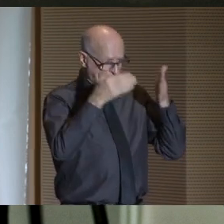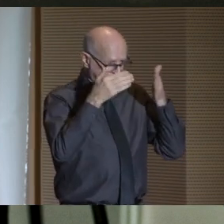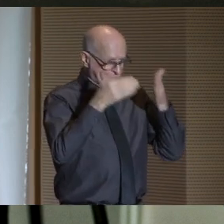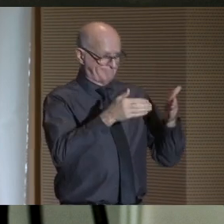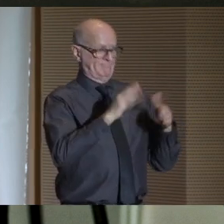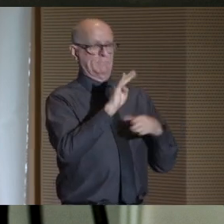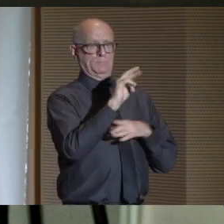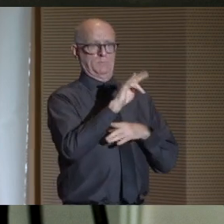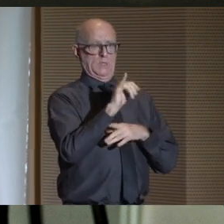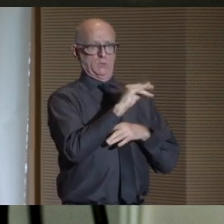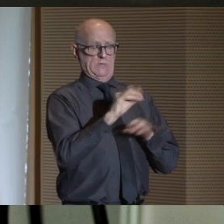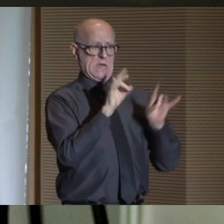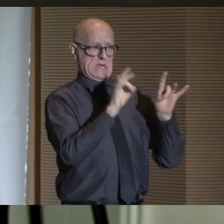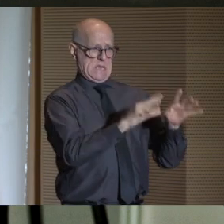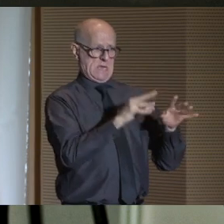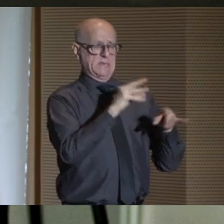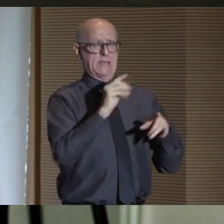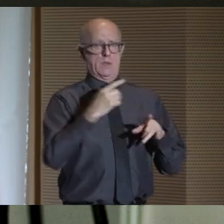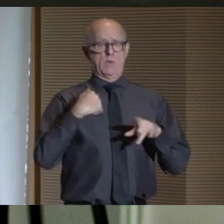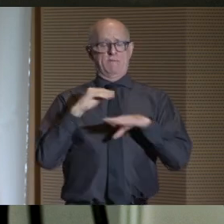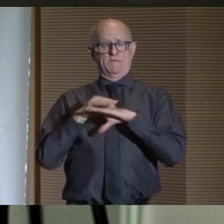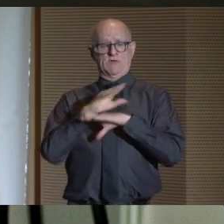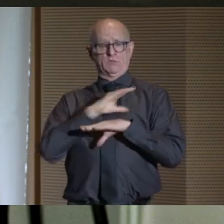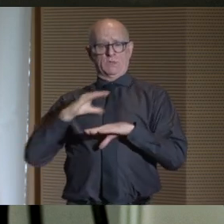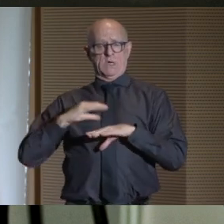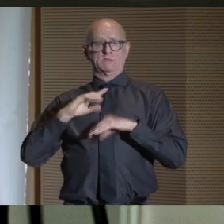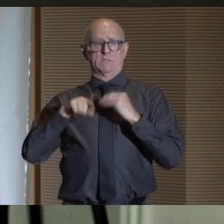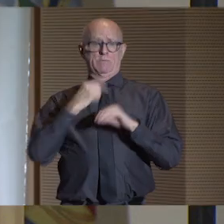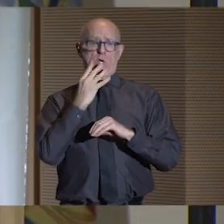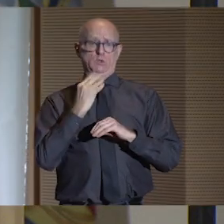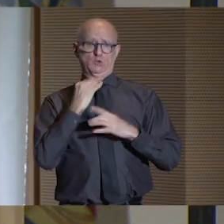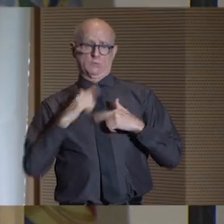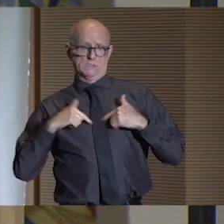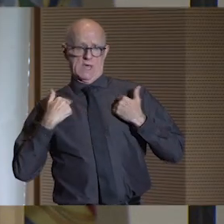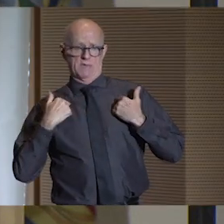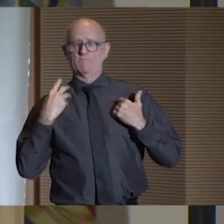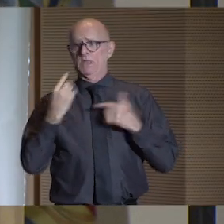and created an advisory council on Jewish life. Some of the members are here in the audience in attendance,